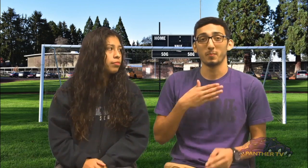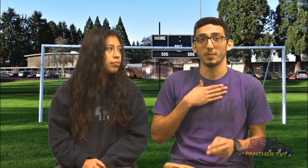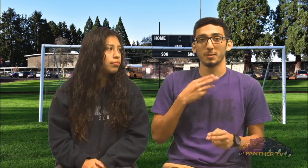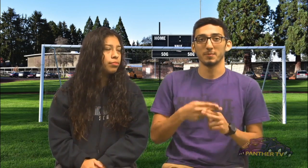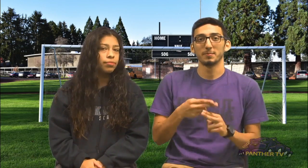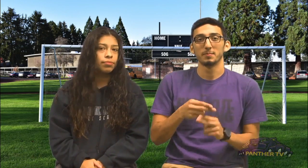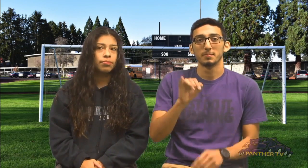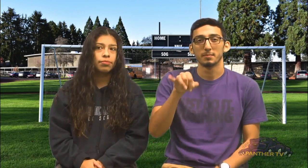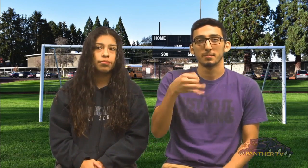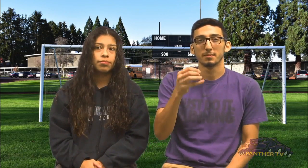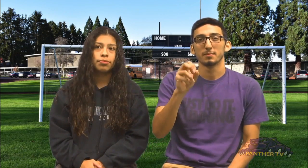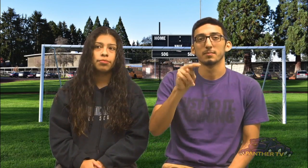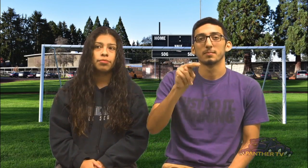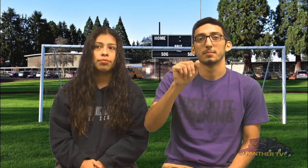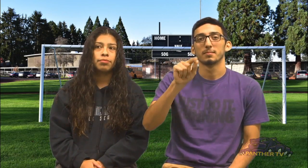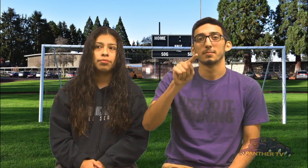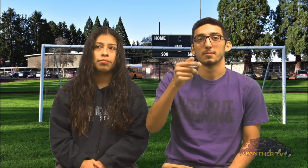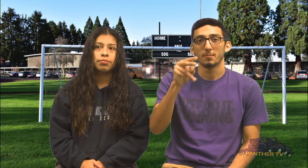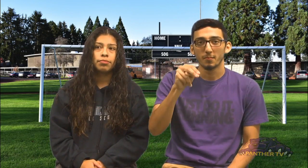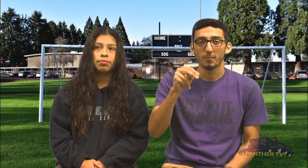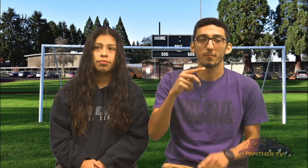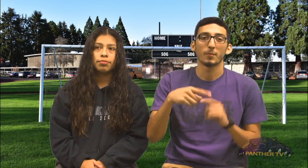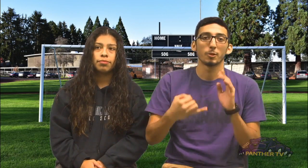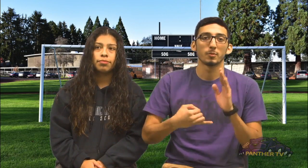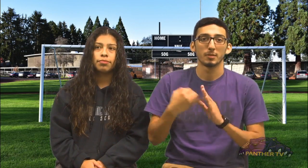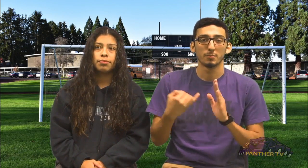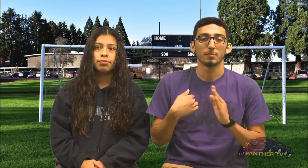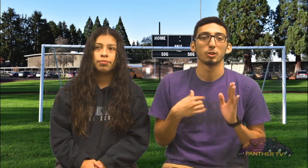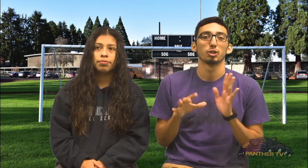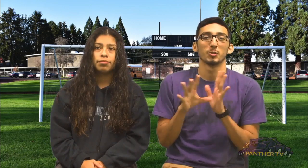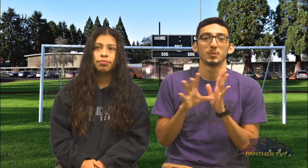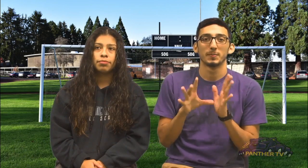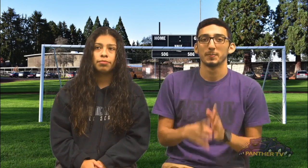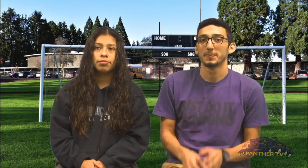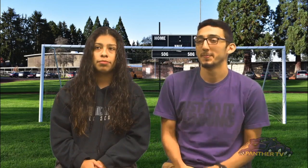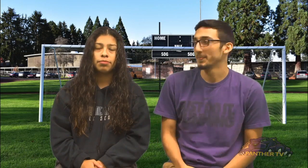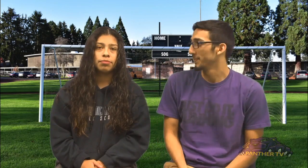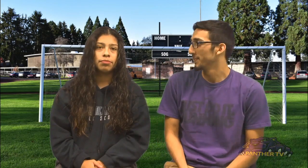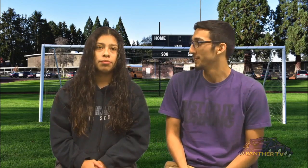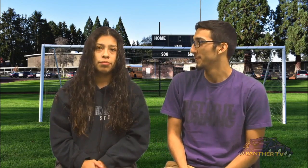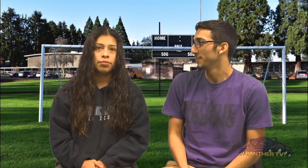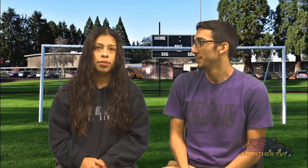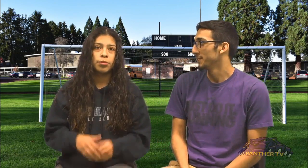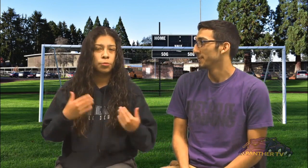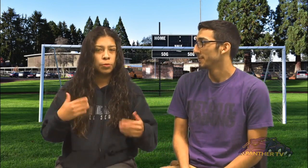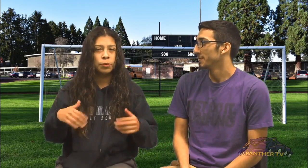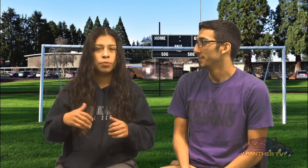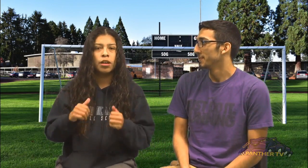Hey, my name is Jonathan And I'm a Senior Wow, being an Athlete of the Month!